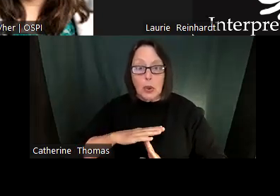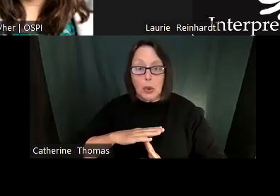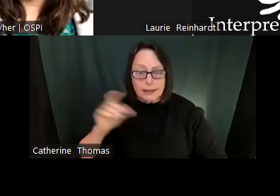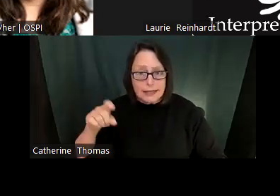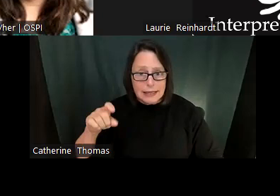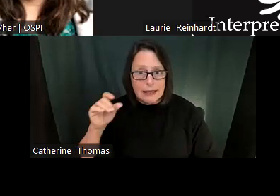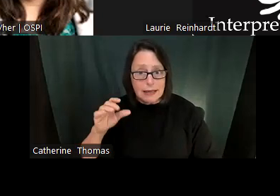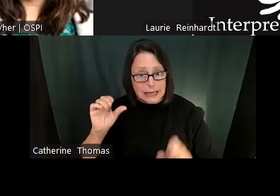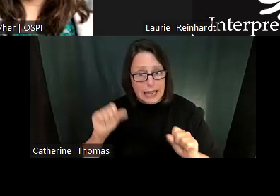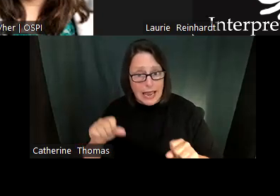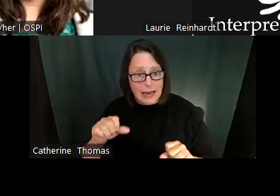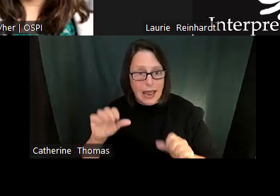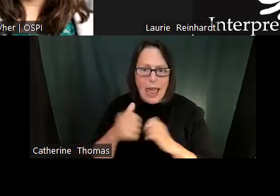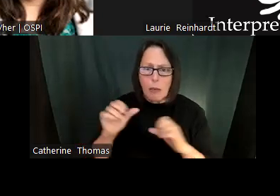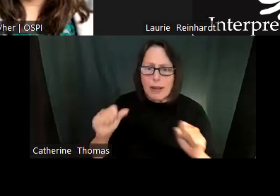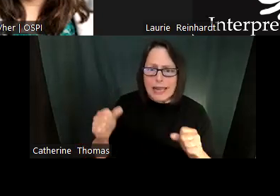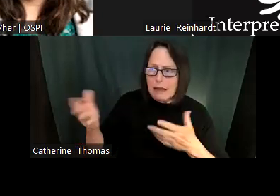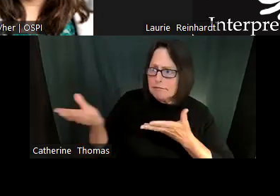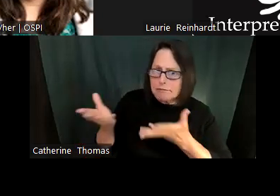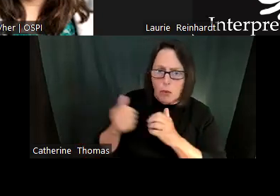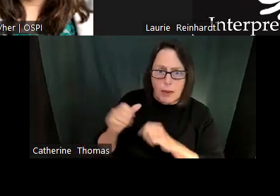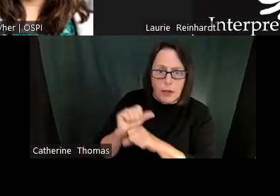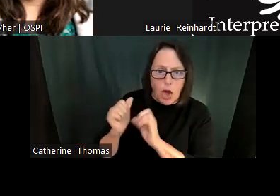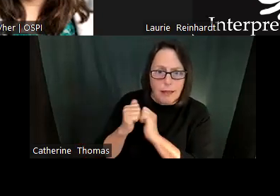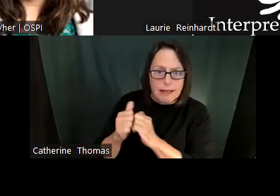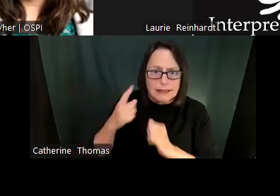So how can we, create strategies and resources to ensure that we are engaging in processes to be able to go to the washroom to be able to take a 2 min breathing break if we need it.